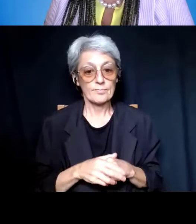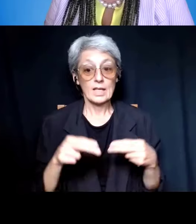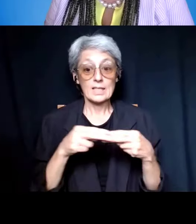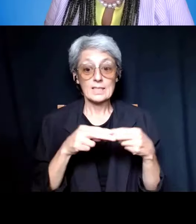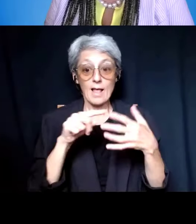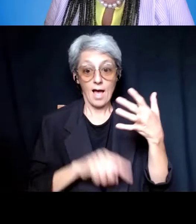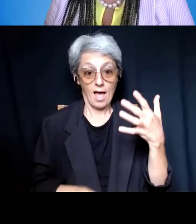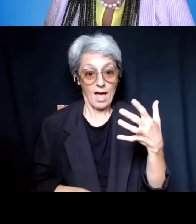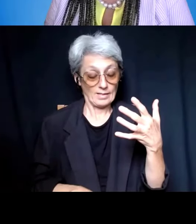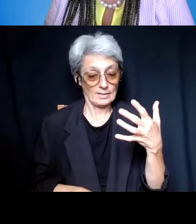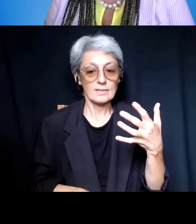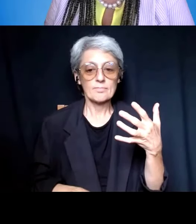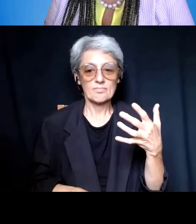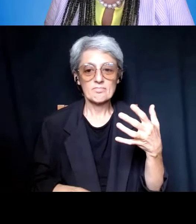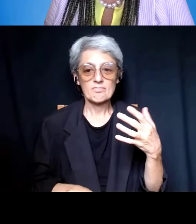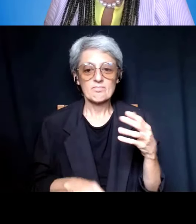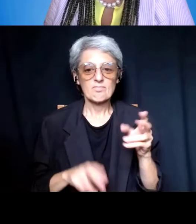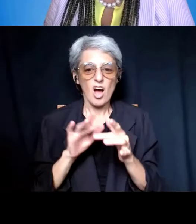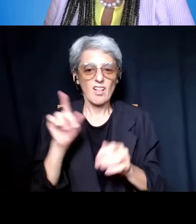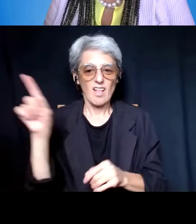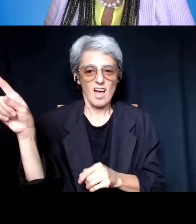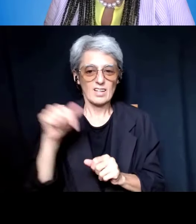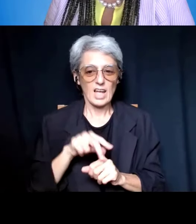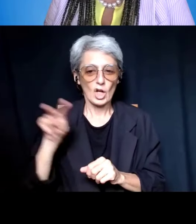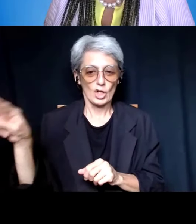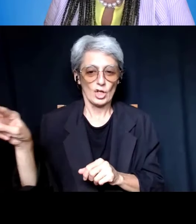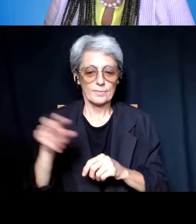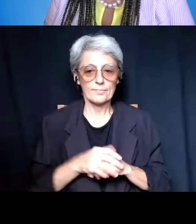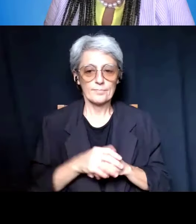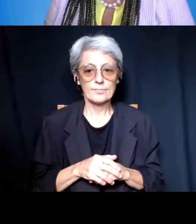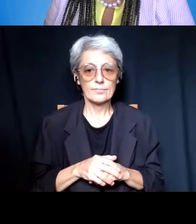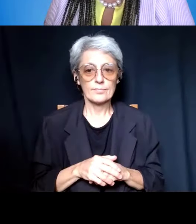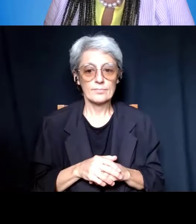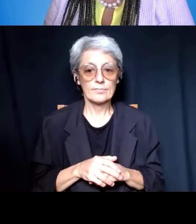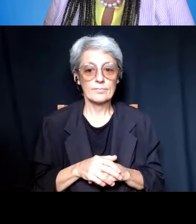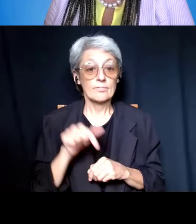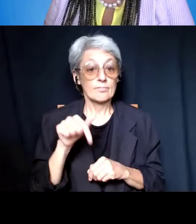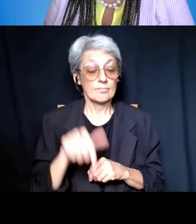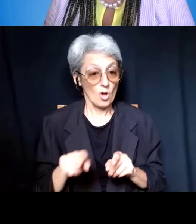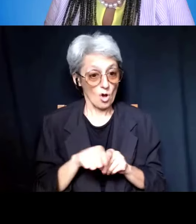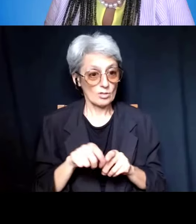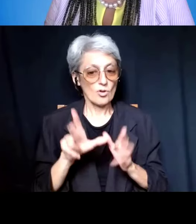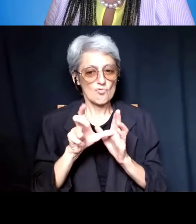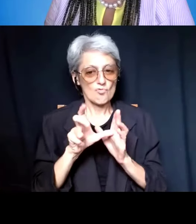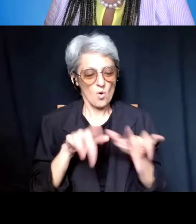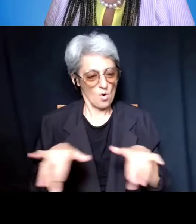are available online. The webinar is being recorded, and it will be posted as soon as possible.